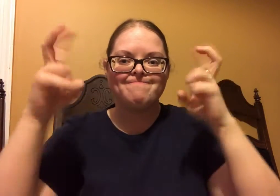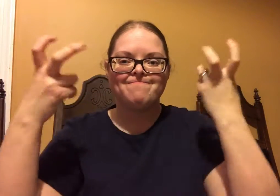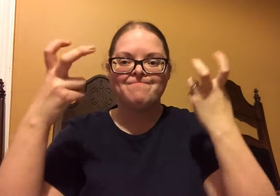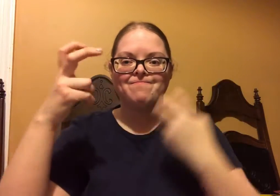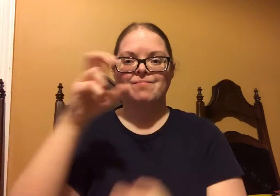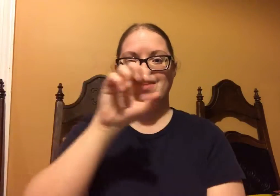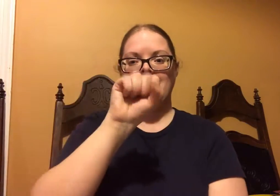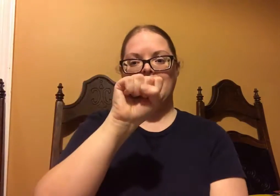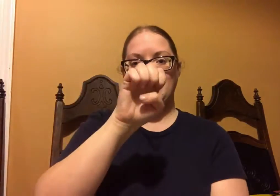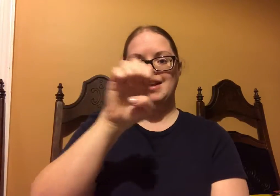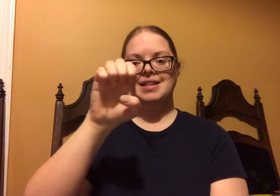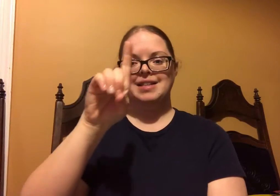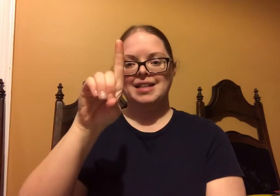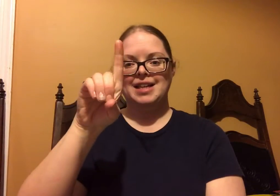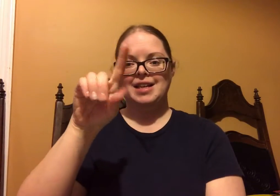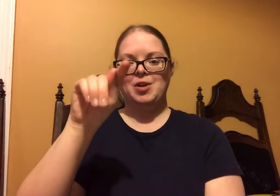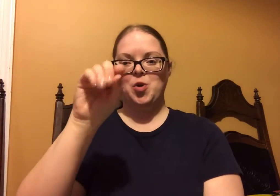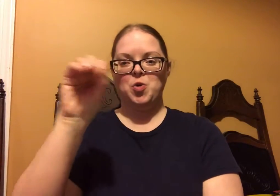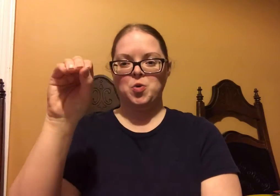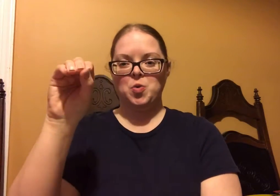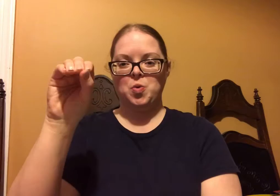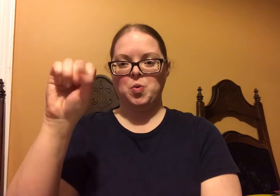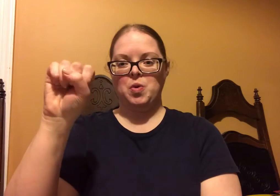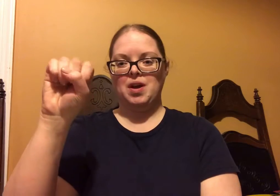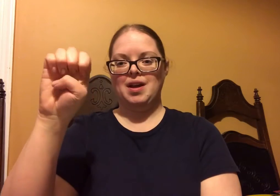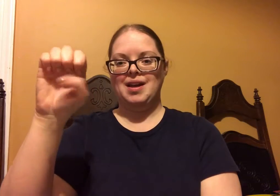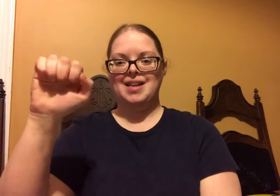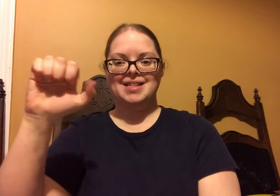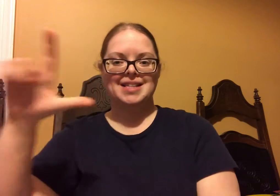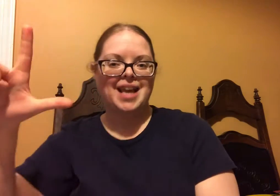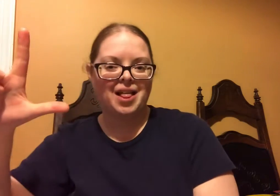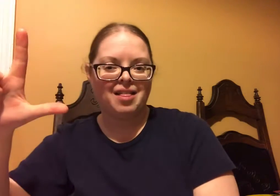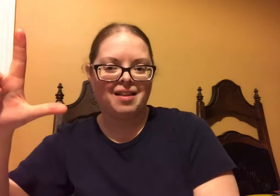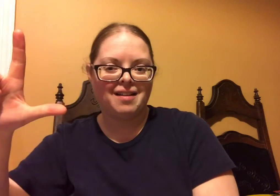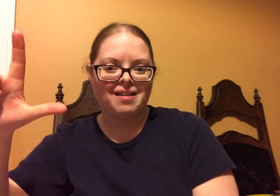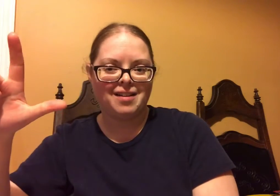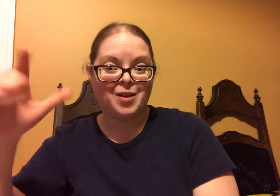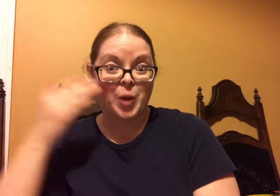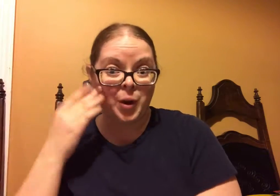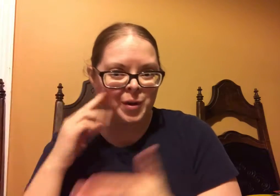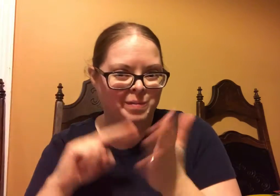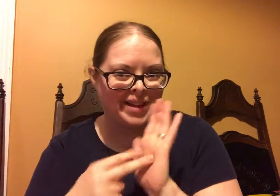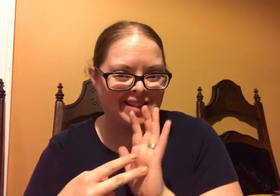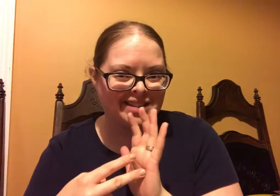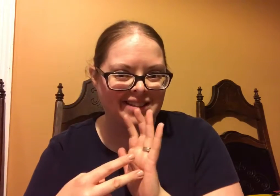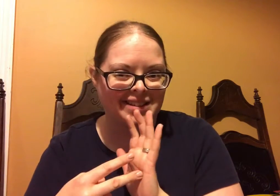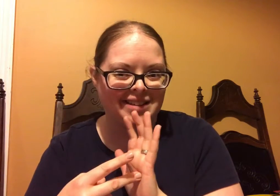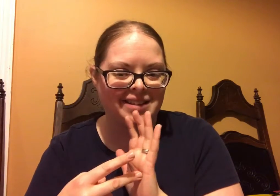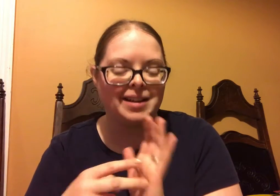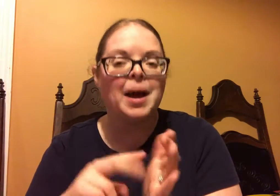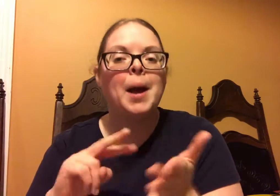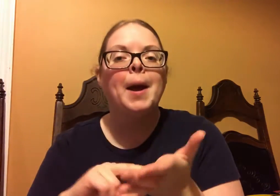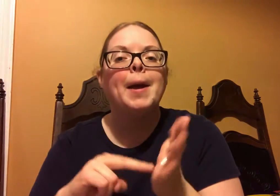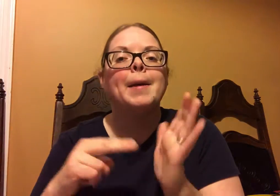And this promise is called the Seed To Seal promise. Do you know what that means?